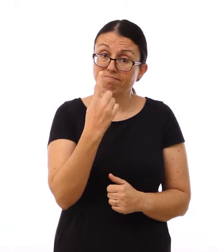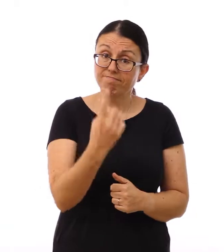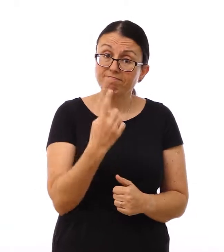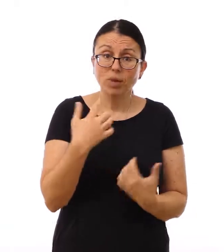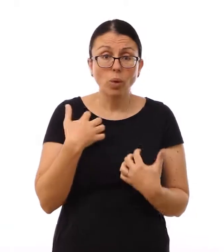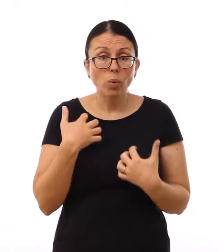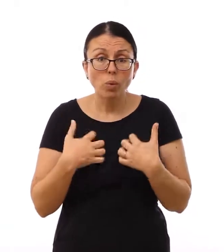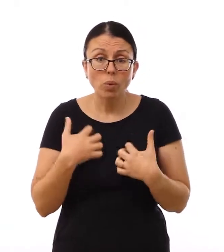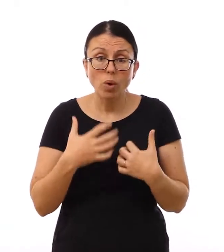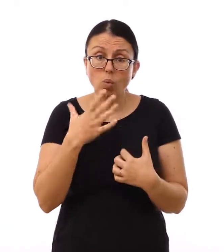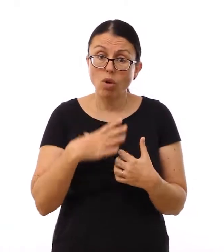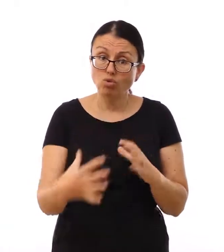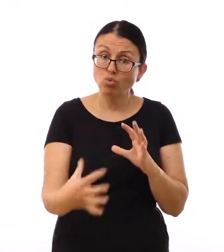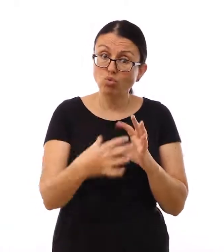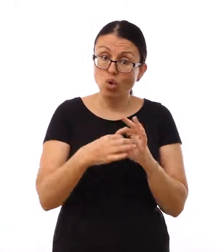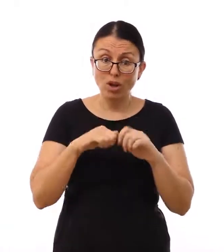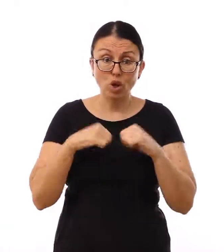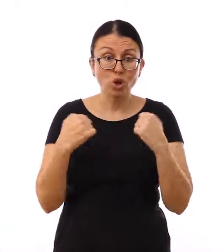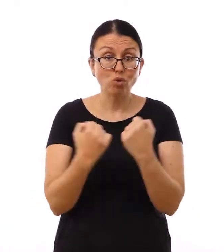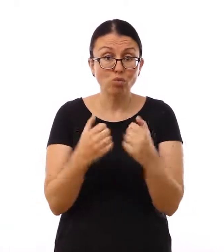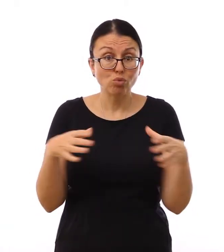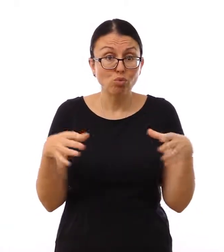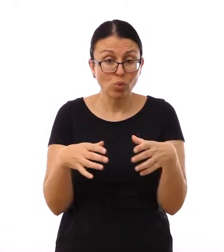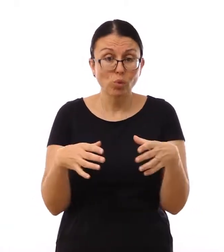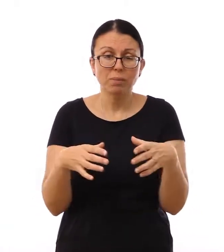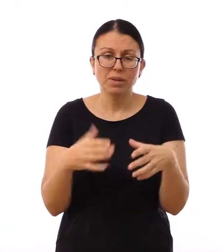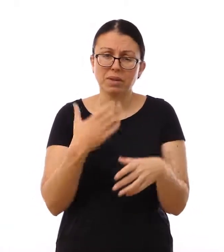If you are interested in joining the group,